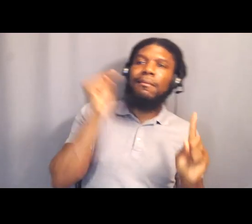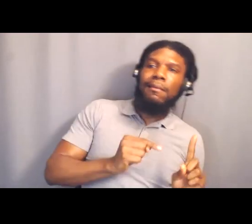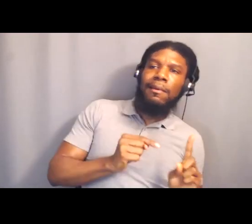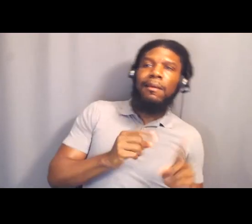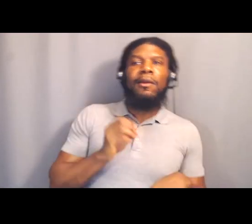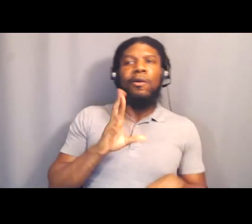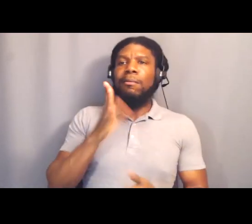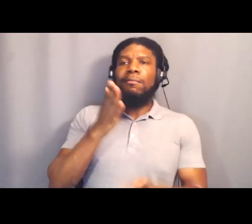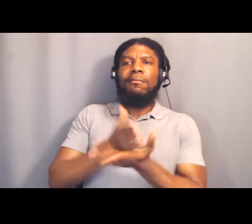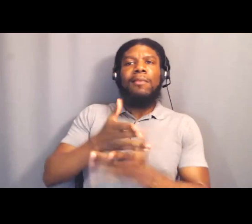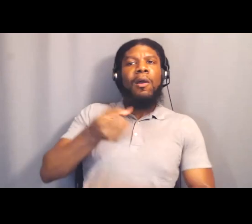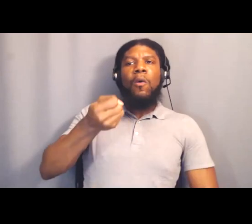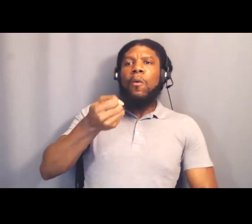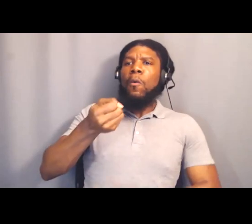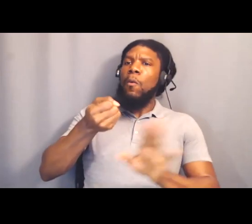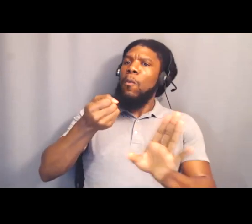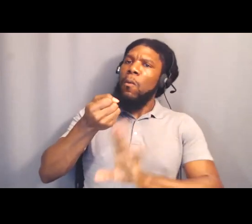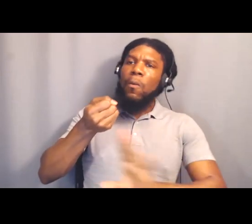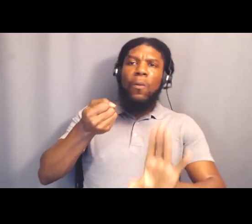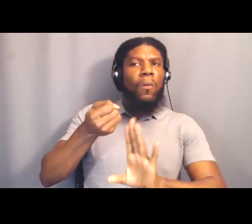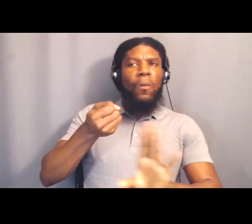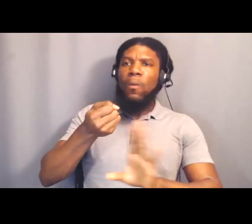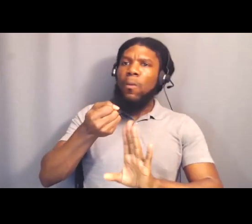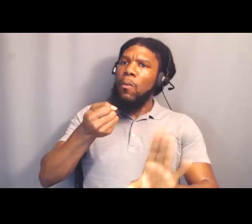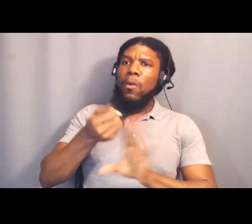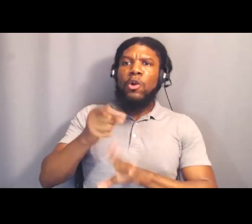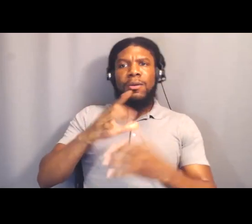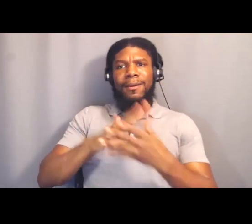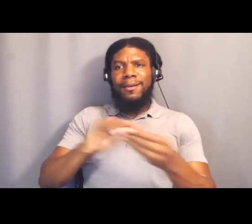so that they actually realize that what they just said was racist.